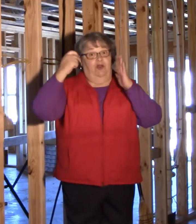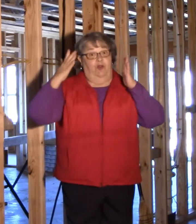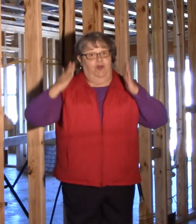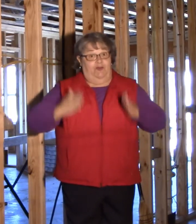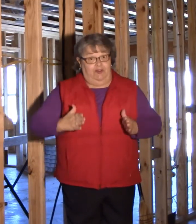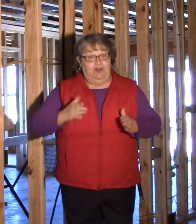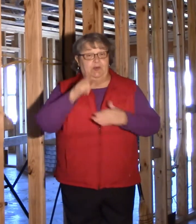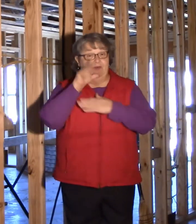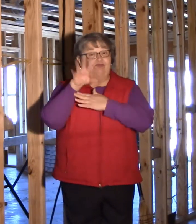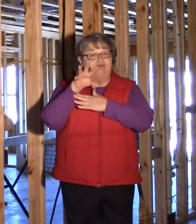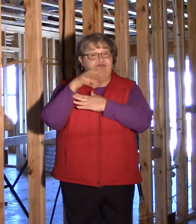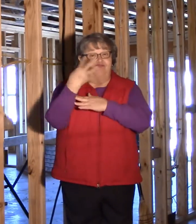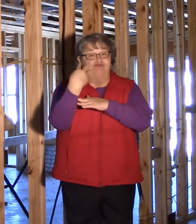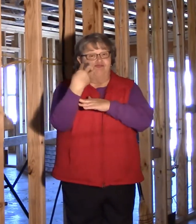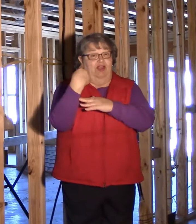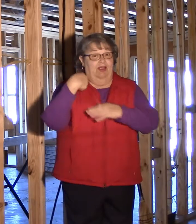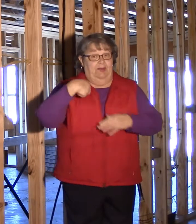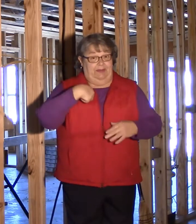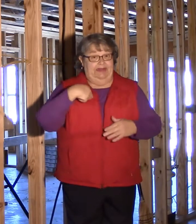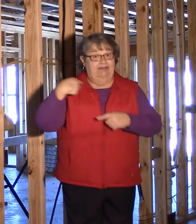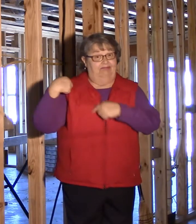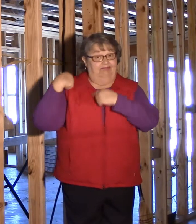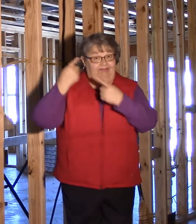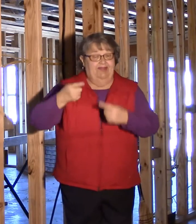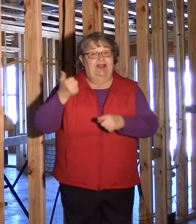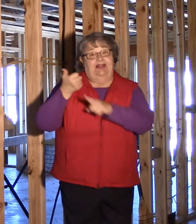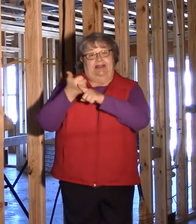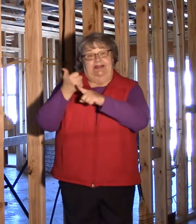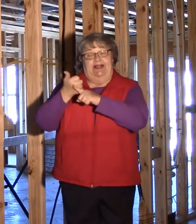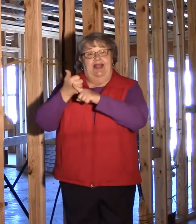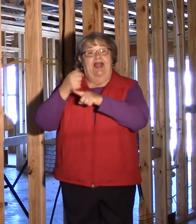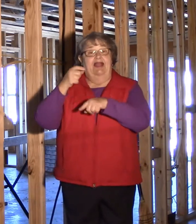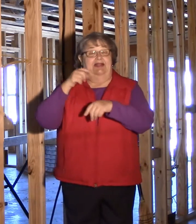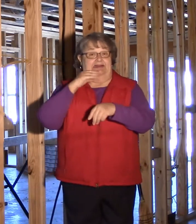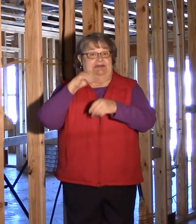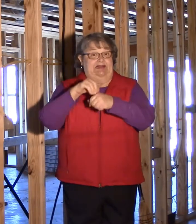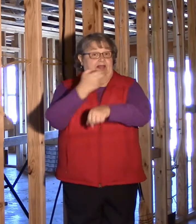And the video photographer is in the hospital.